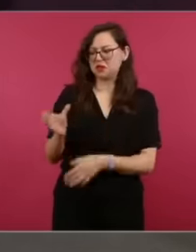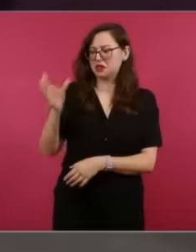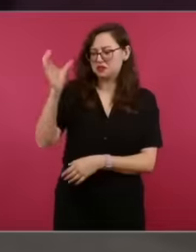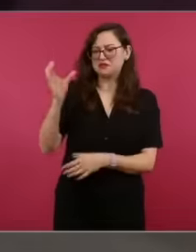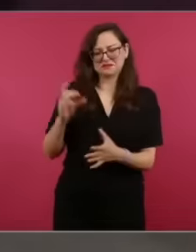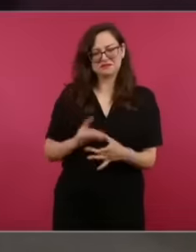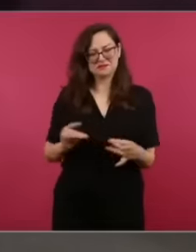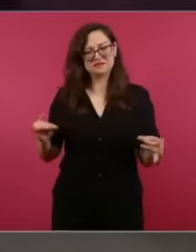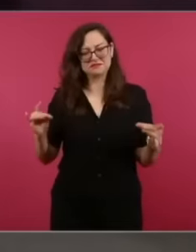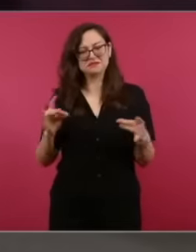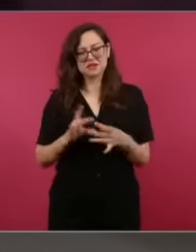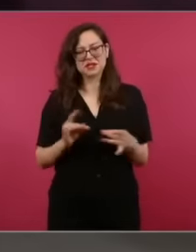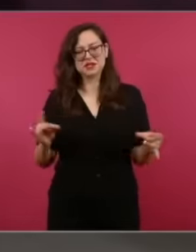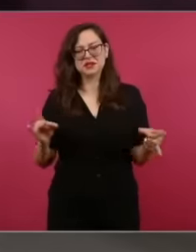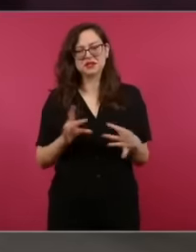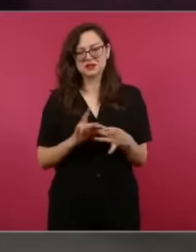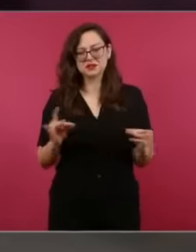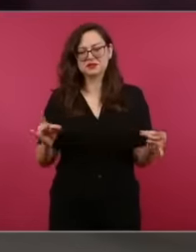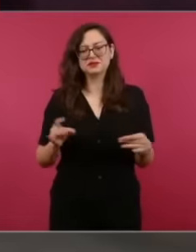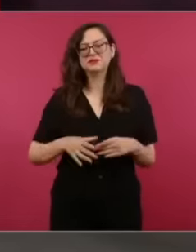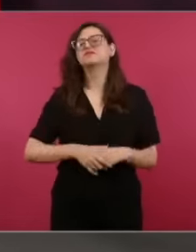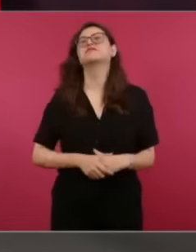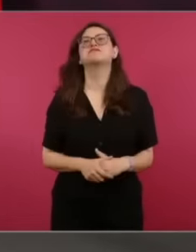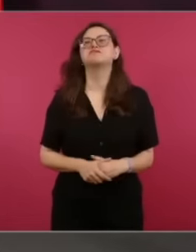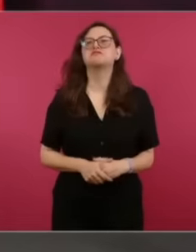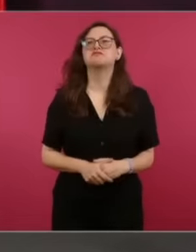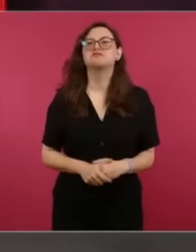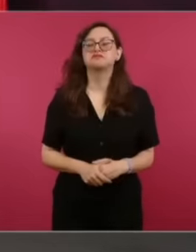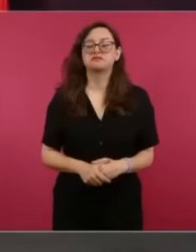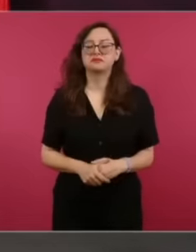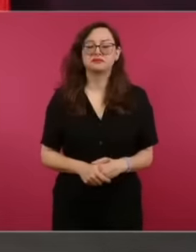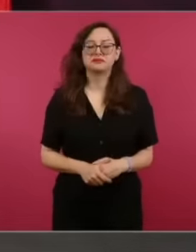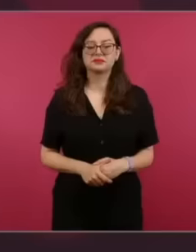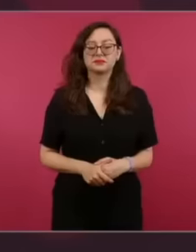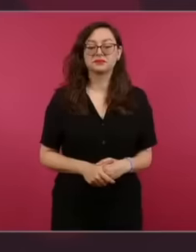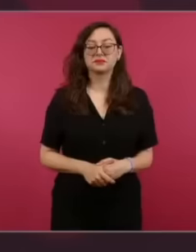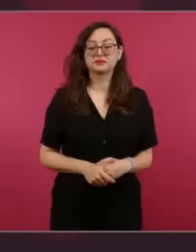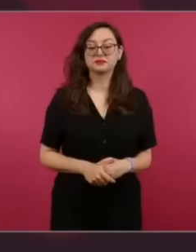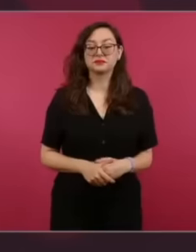the neoliberals or